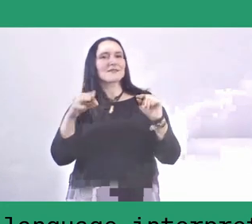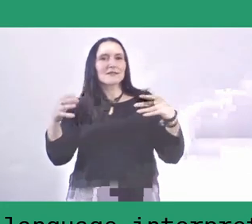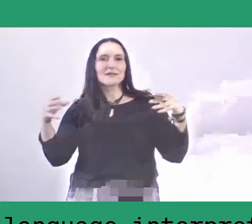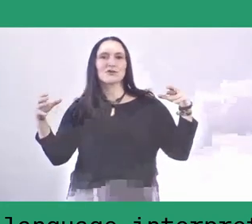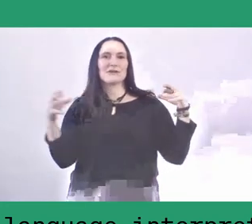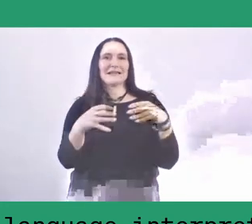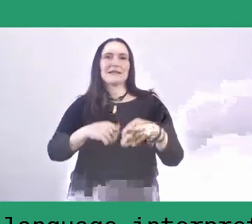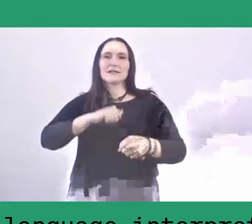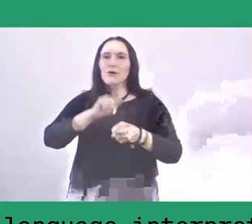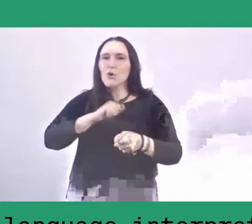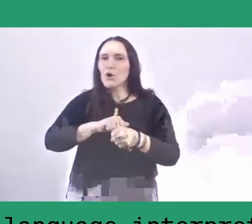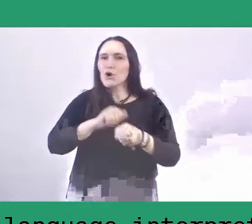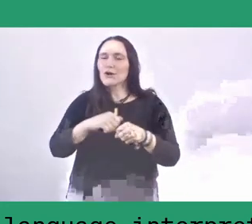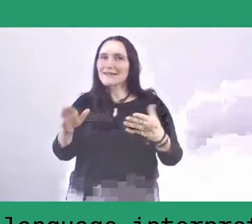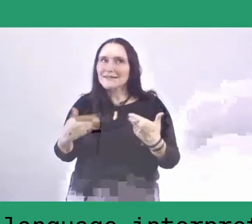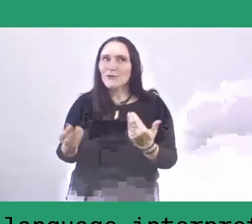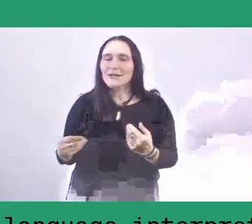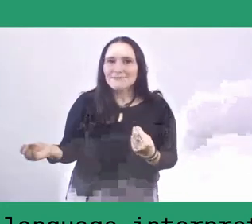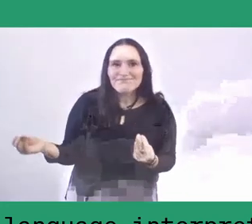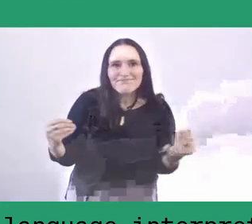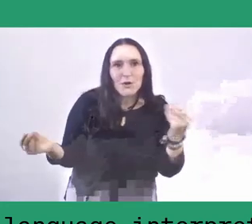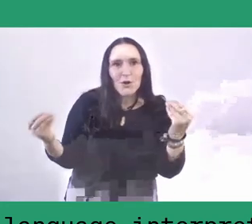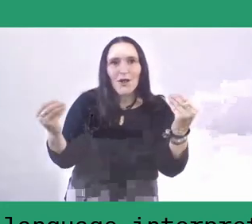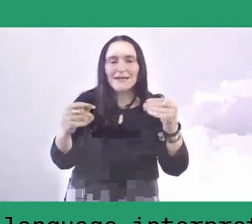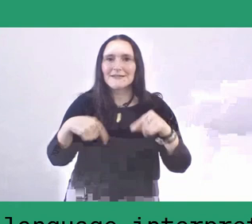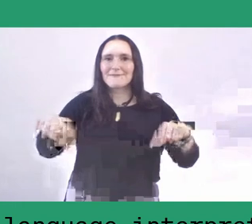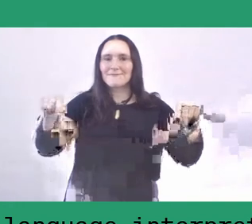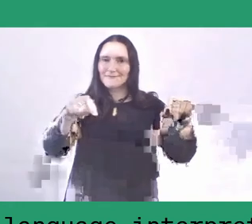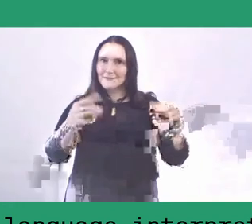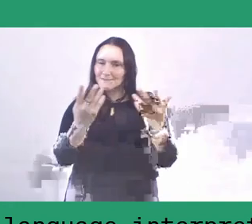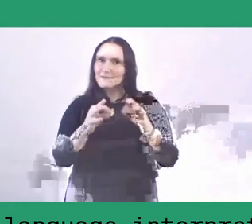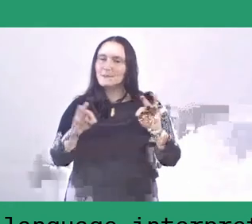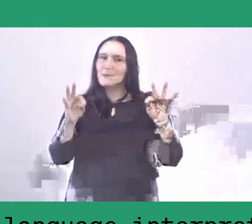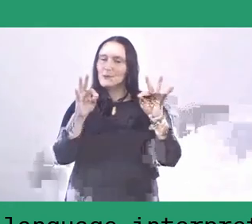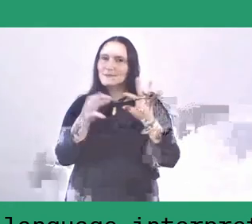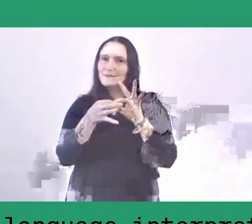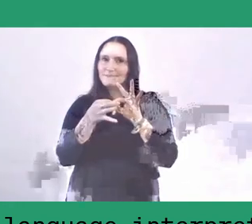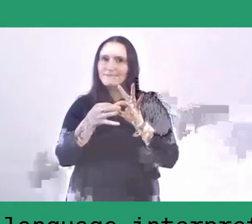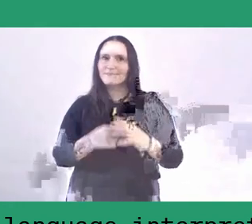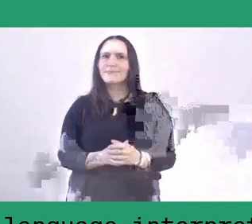However, sometimes we get the idea